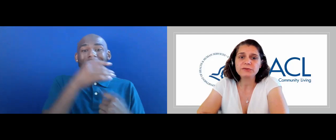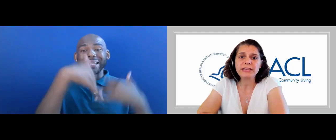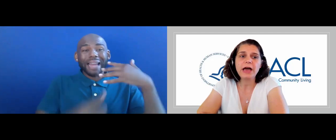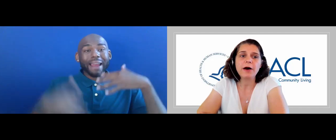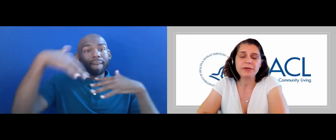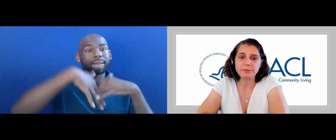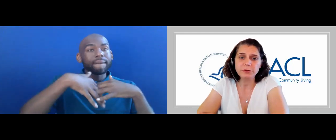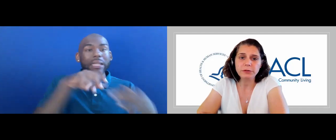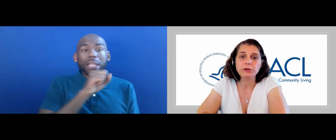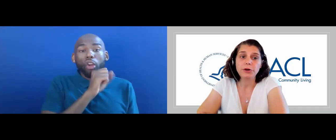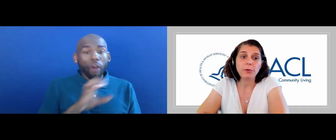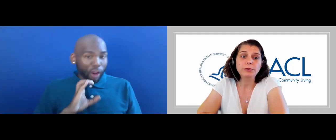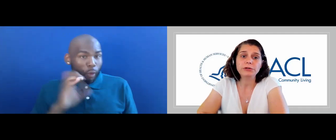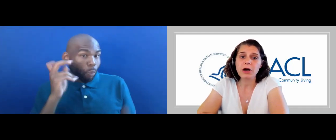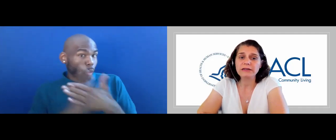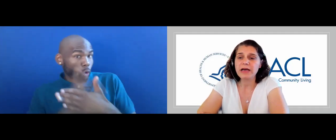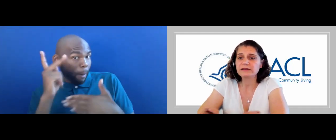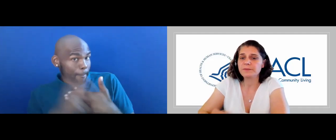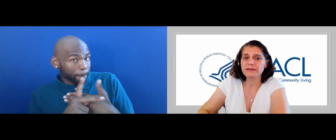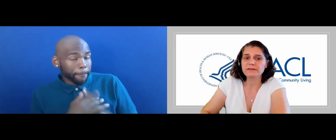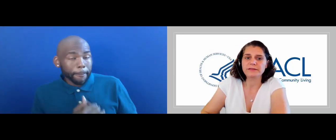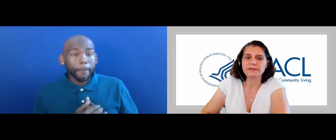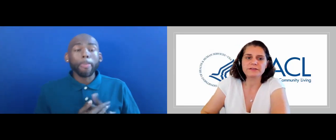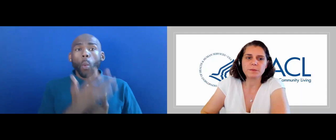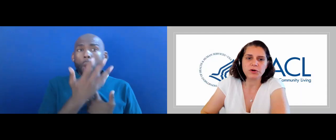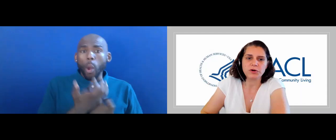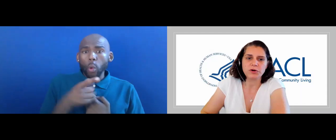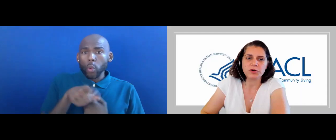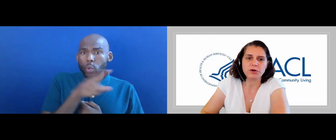HELP PEOPLE KNOW WHO TO CONTACT BASED ON THE SUPPORT THEY NEED.